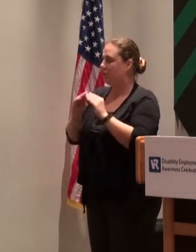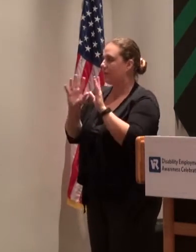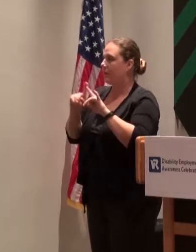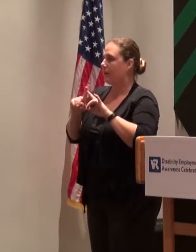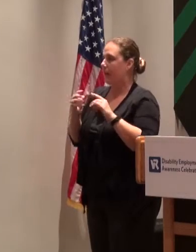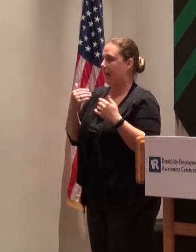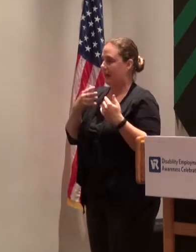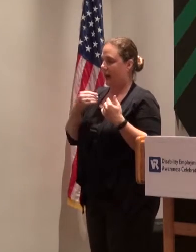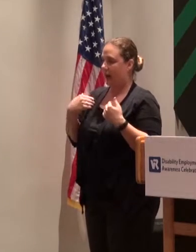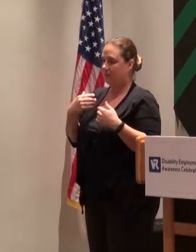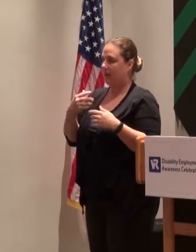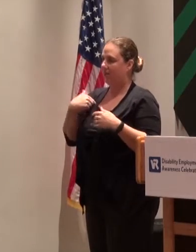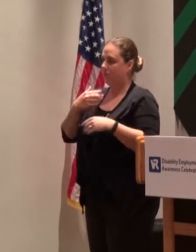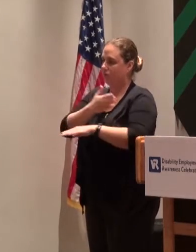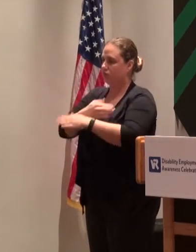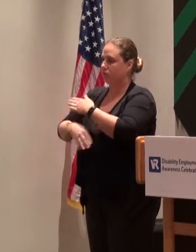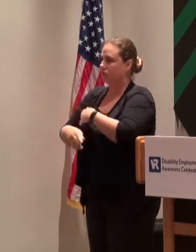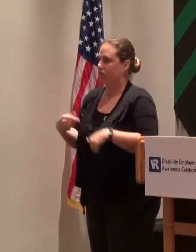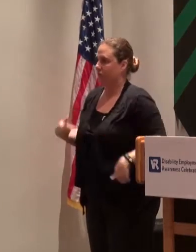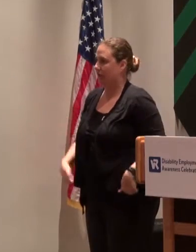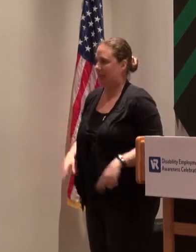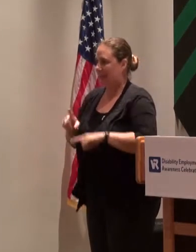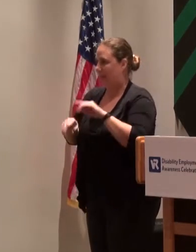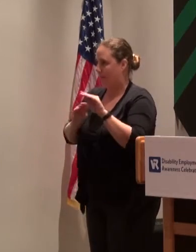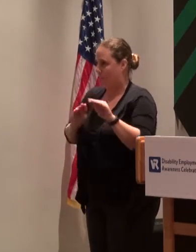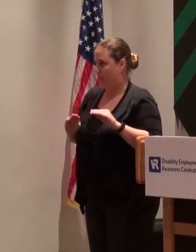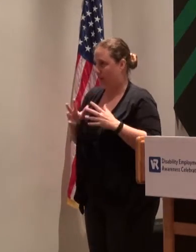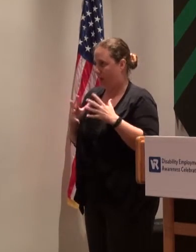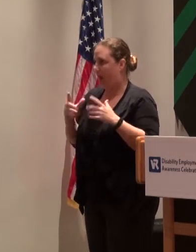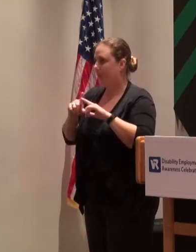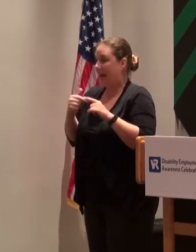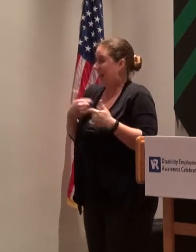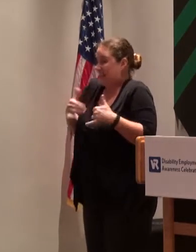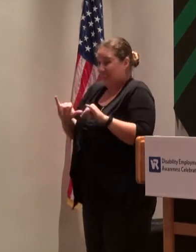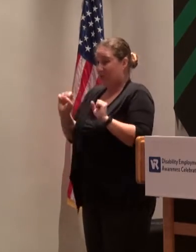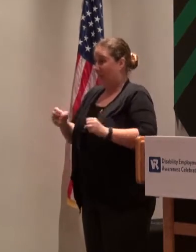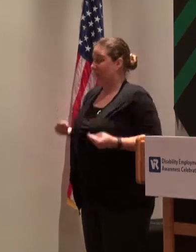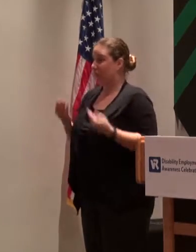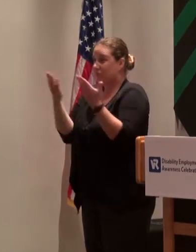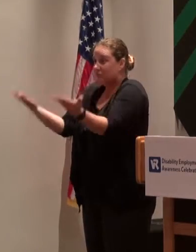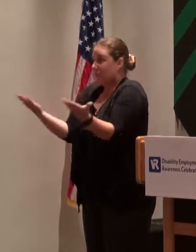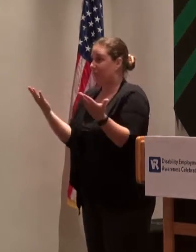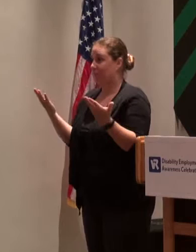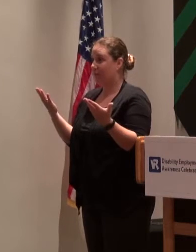I'm a quadriplegic, I've still got a lot to contribute. In fact, when I go to work